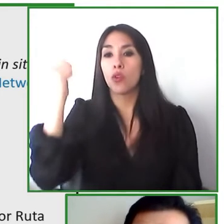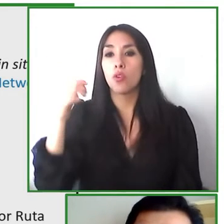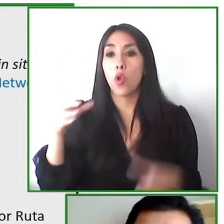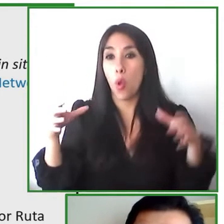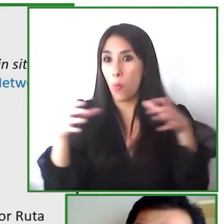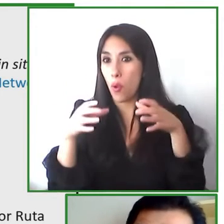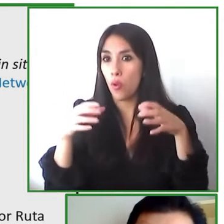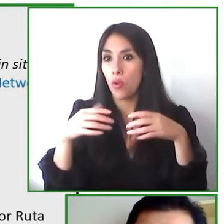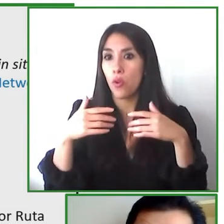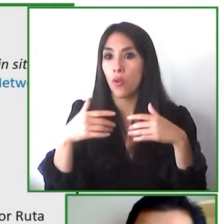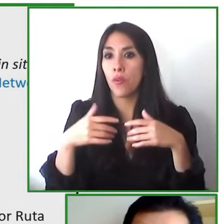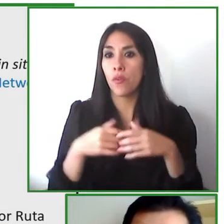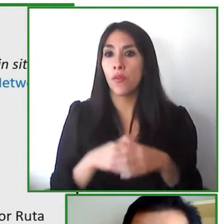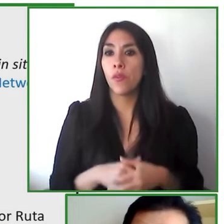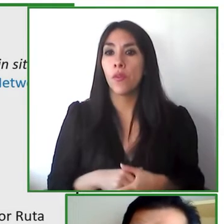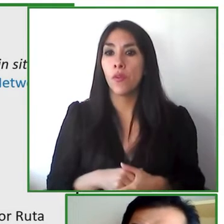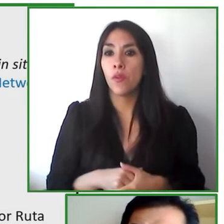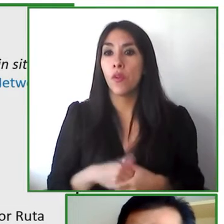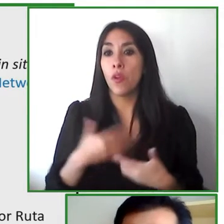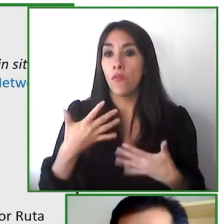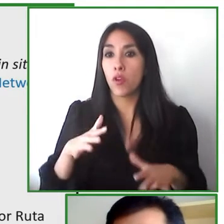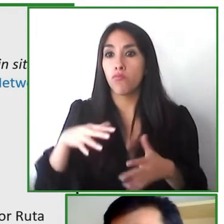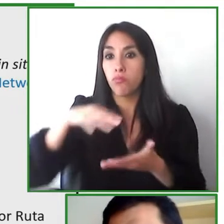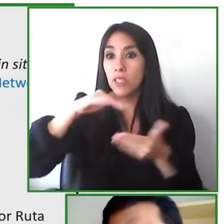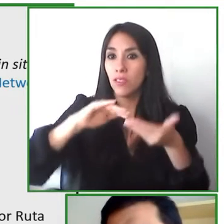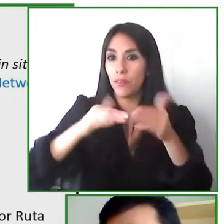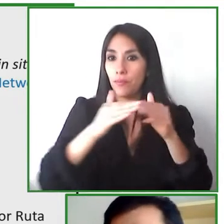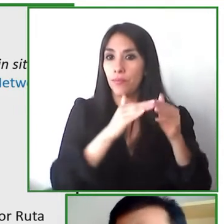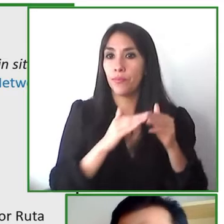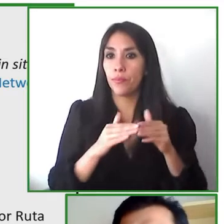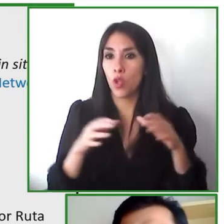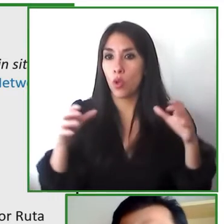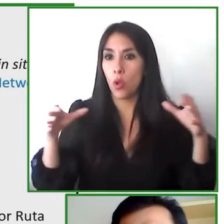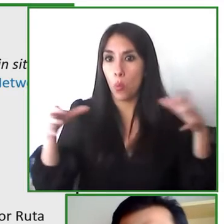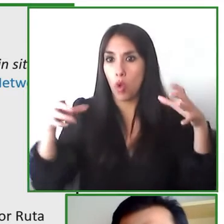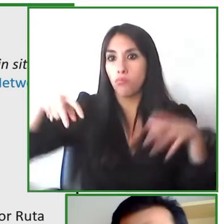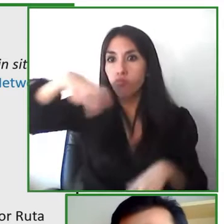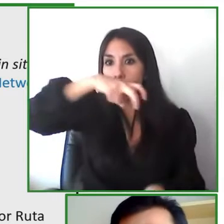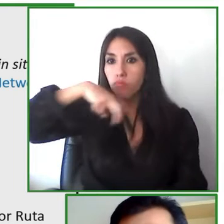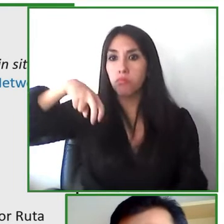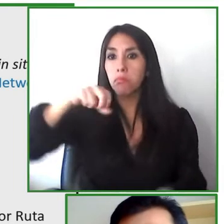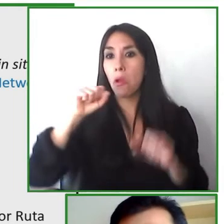we have a network of volunteers in this city that are providing this uh remote